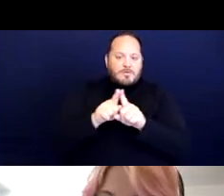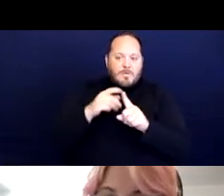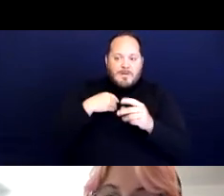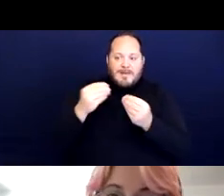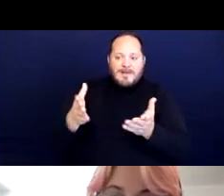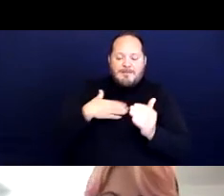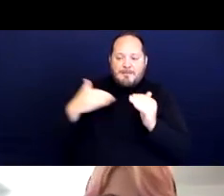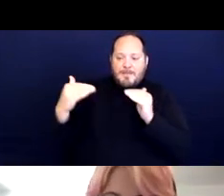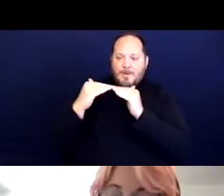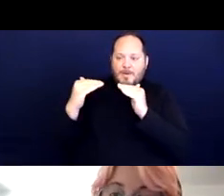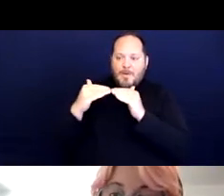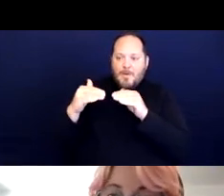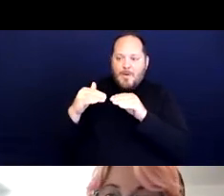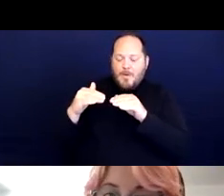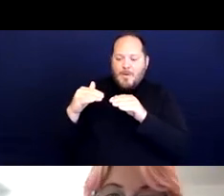an opportunity to introduce herself.